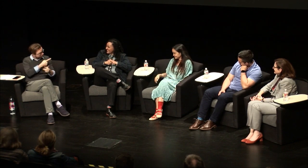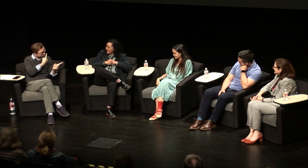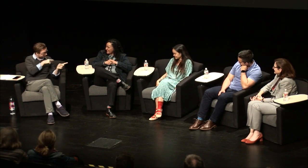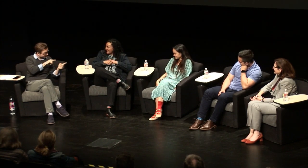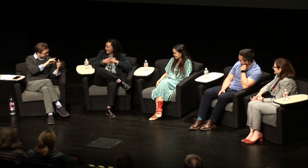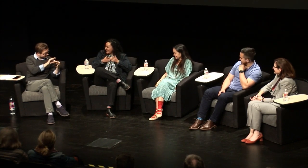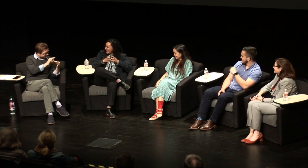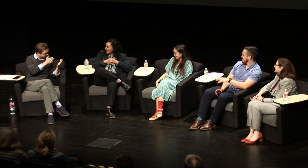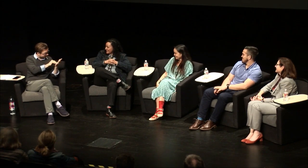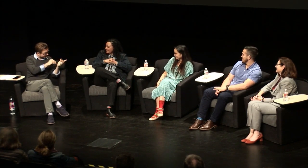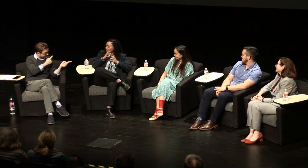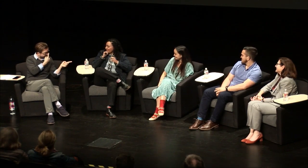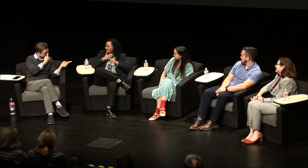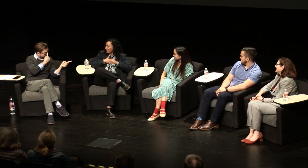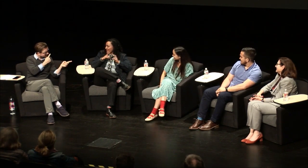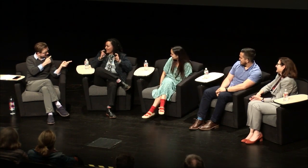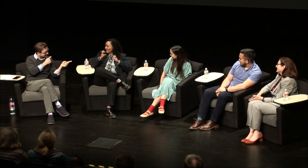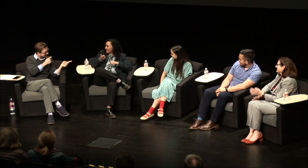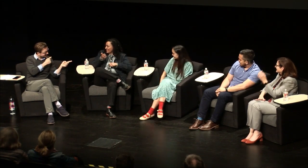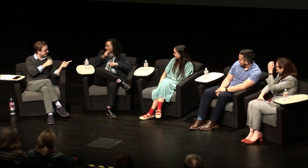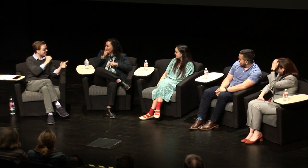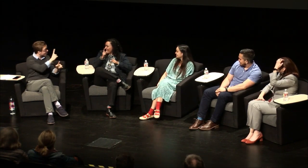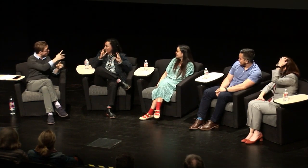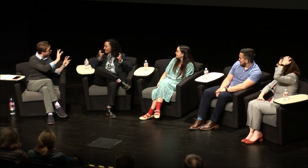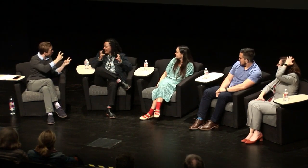quote - you know I'm talking about?[Rezenet:] It's not